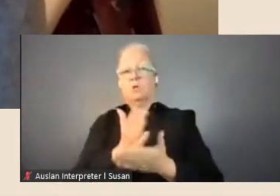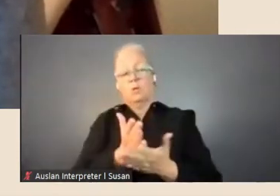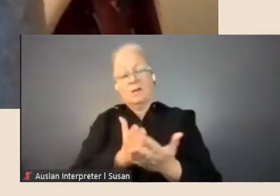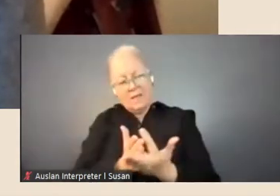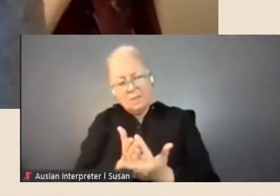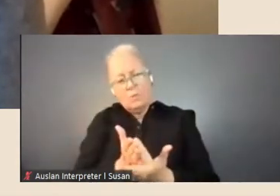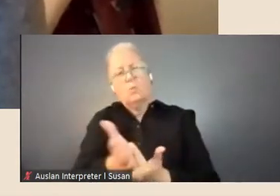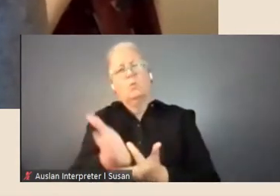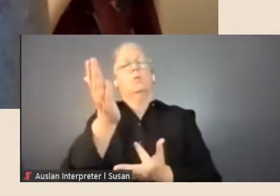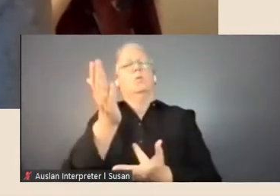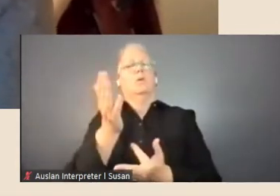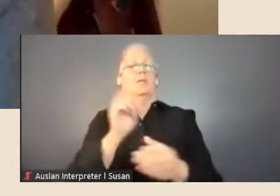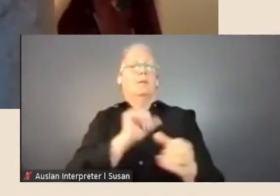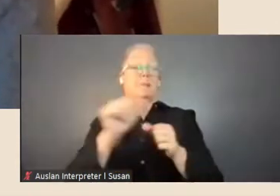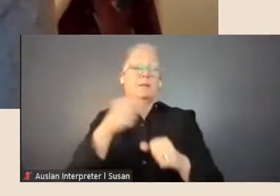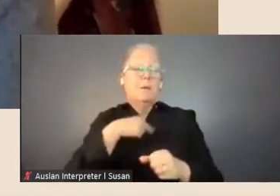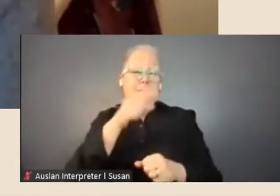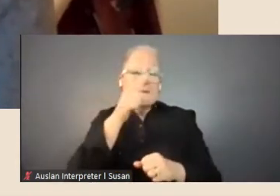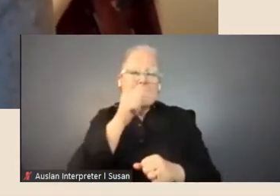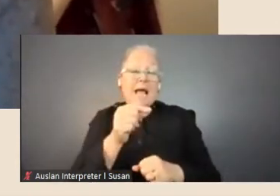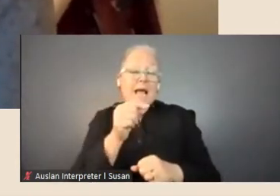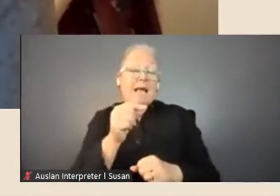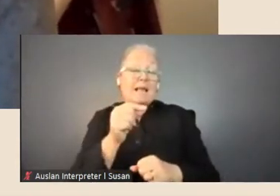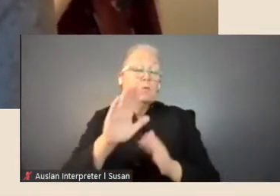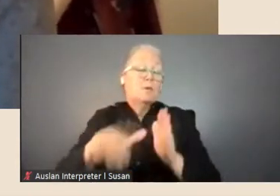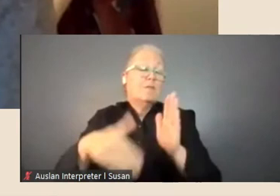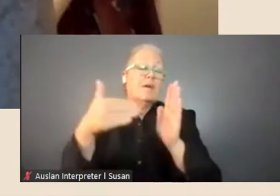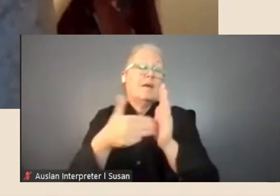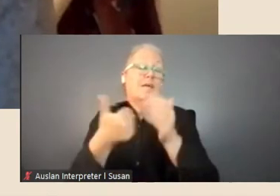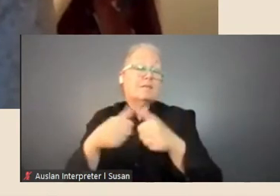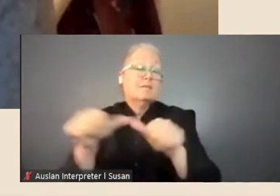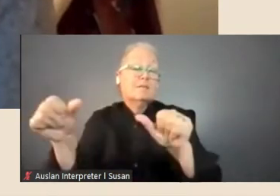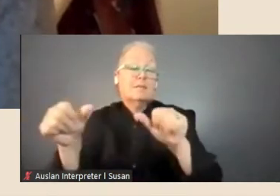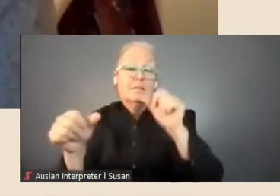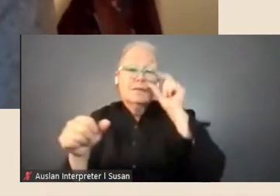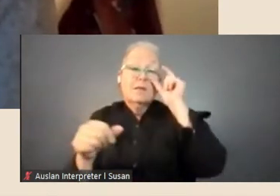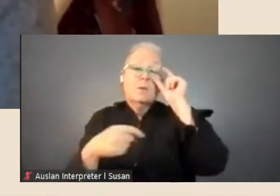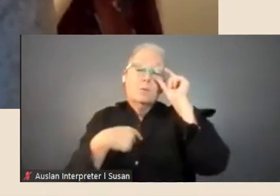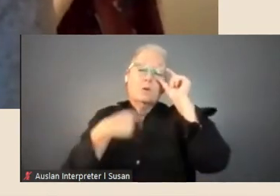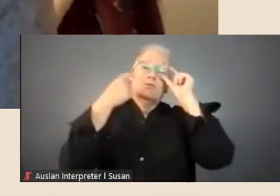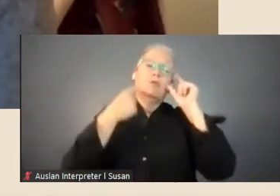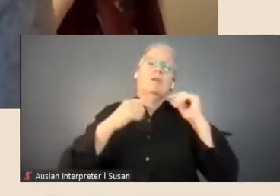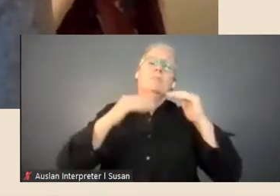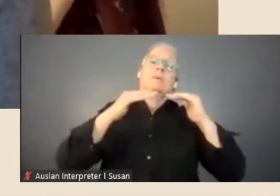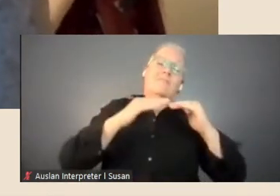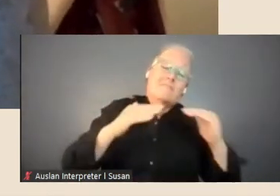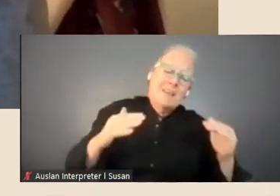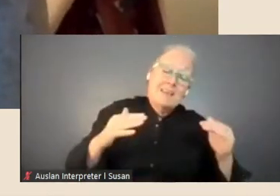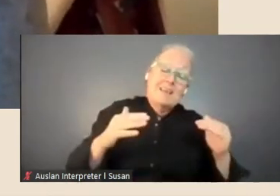possible way, whilst also trying to be fair and equitable to everybody through that process so